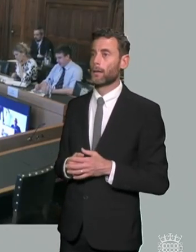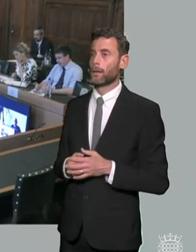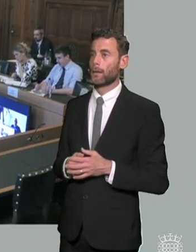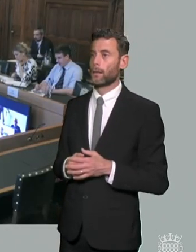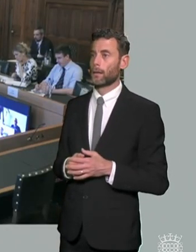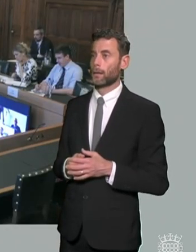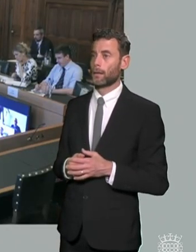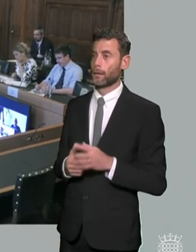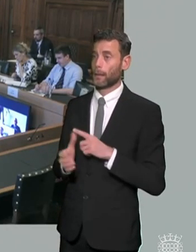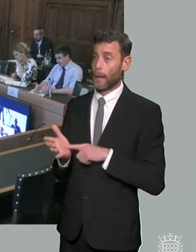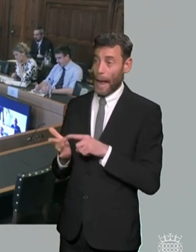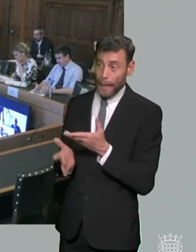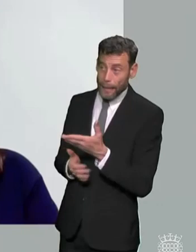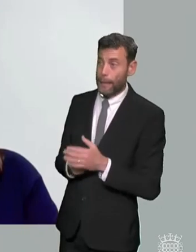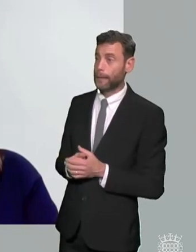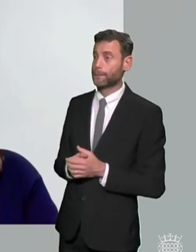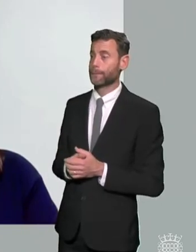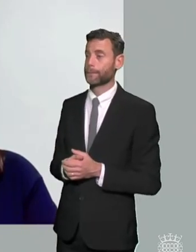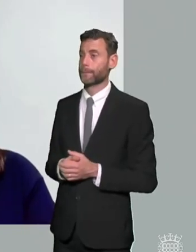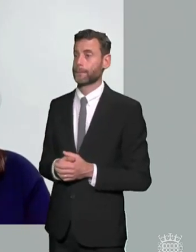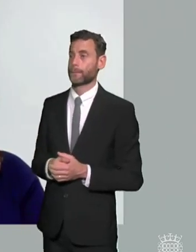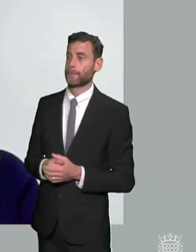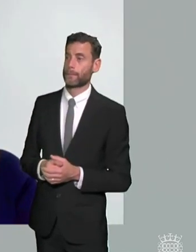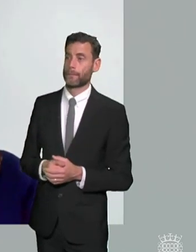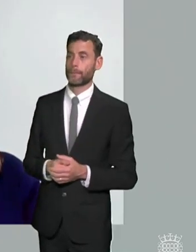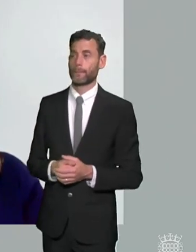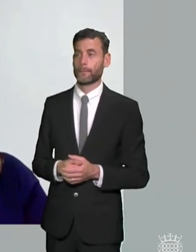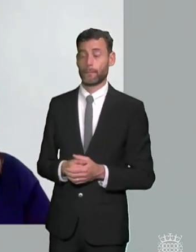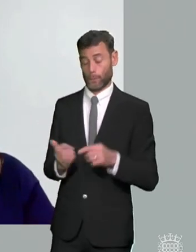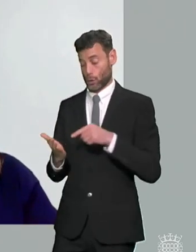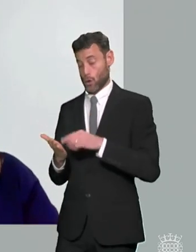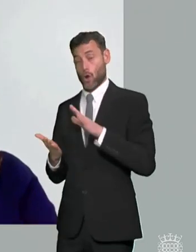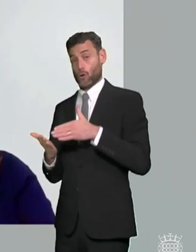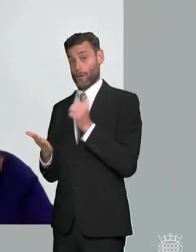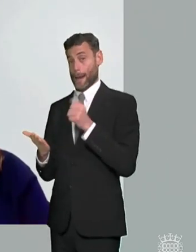ali i i would just say that you know what's proposed in the green paper is to dilute rights